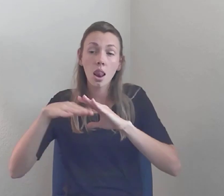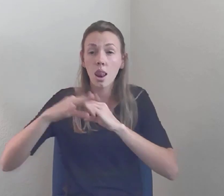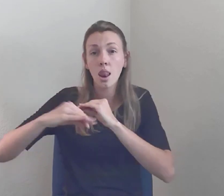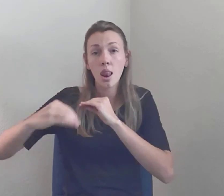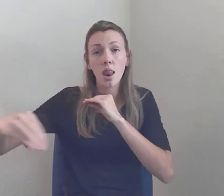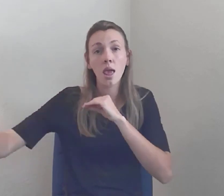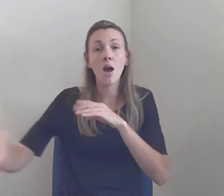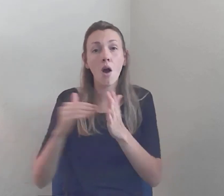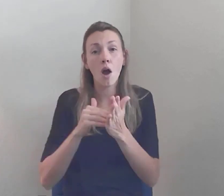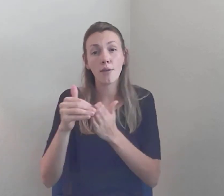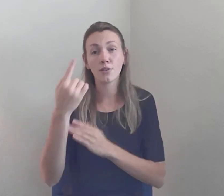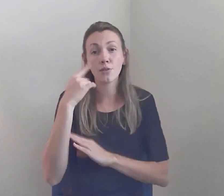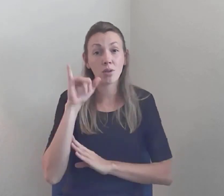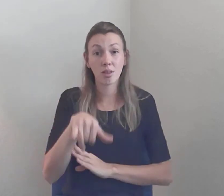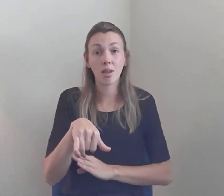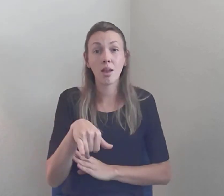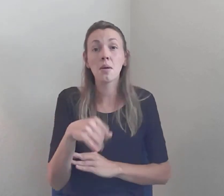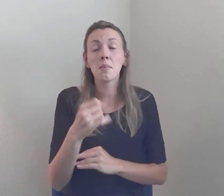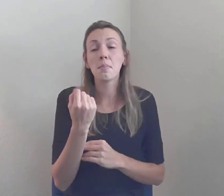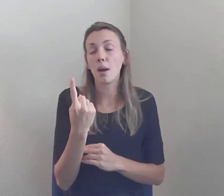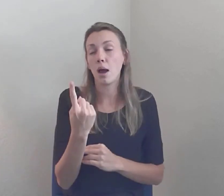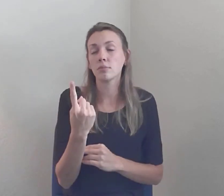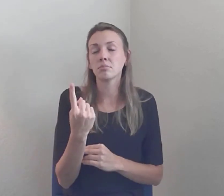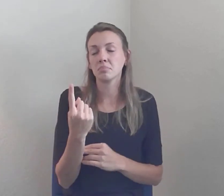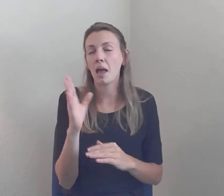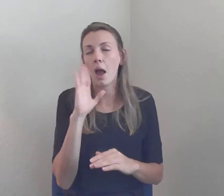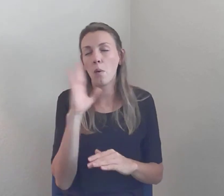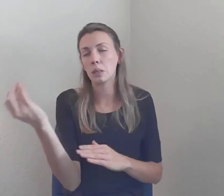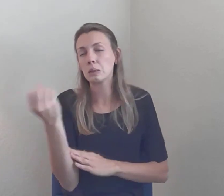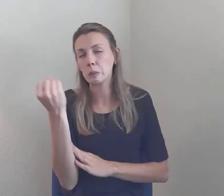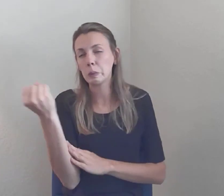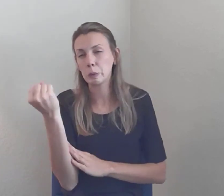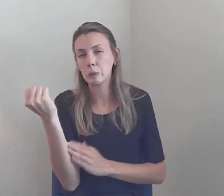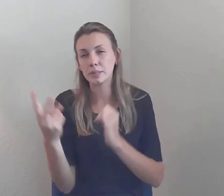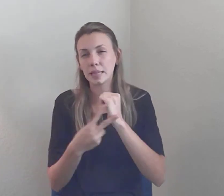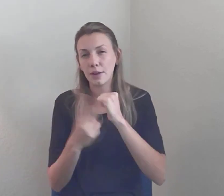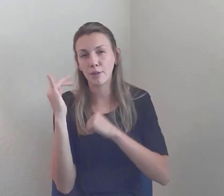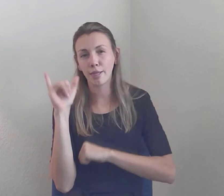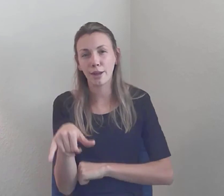I'll spare you that... Julie knows that I'll talk to this stuff... I'd talk about this stuff literally, for five days, she's...